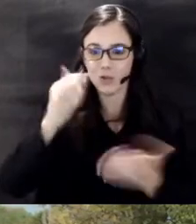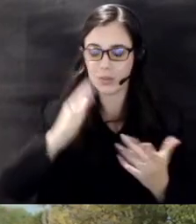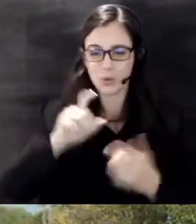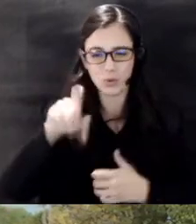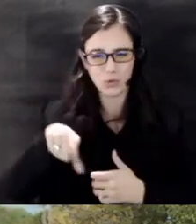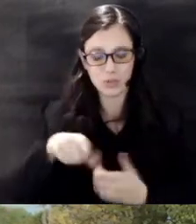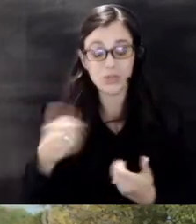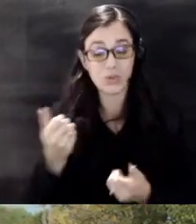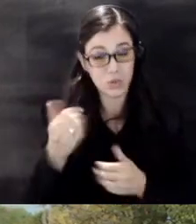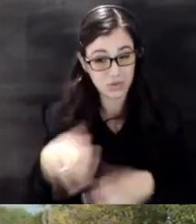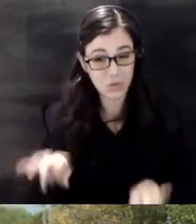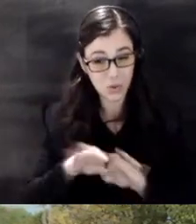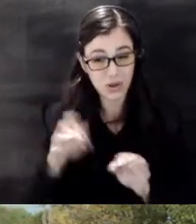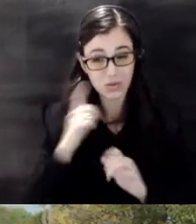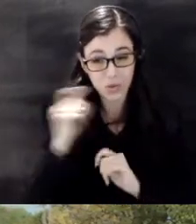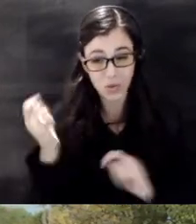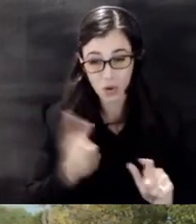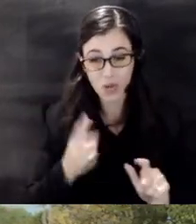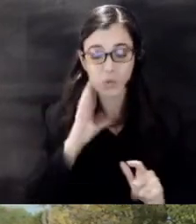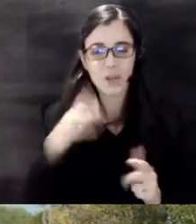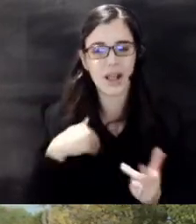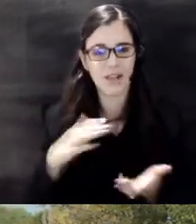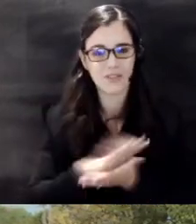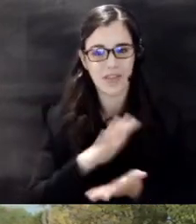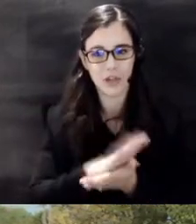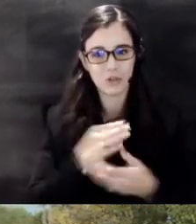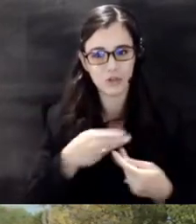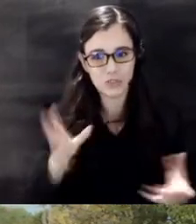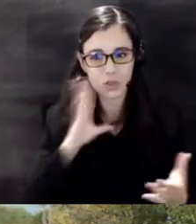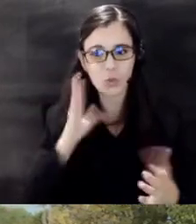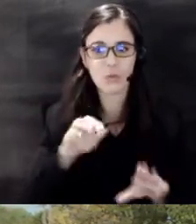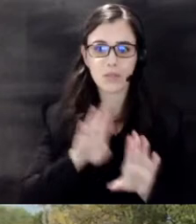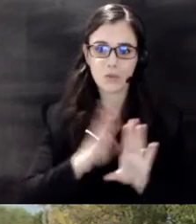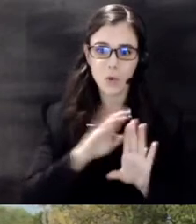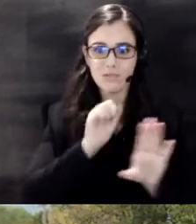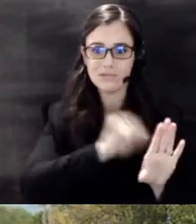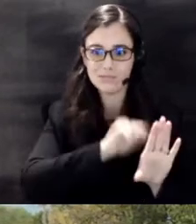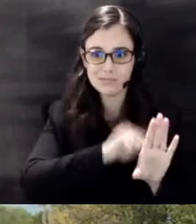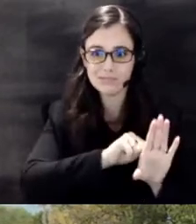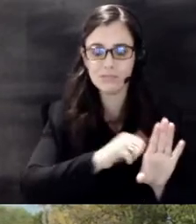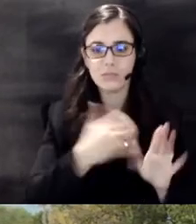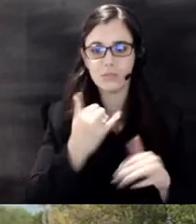there will be Flyers coming out we'll be knocking those doors either tonight or tomorrow so before